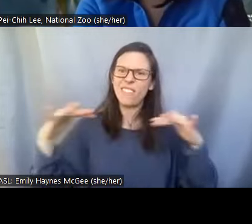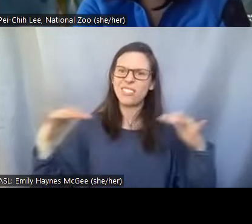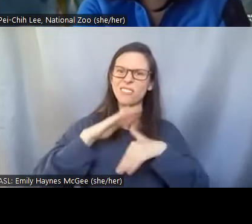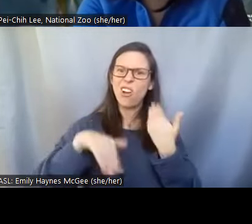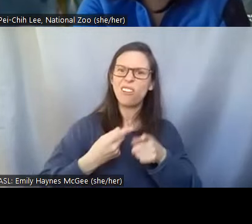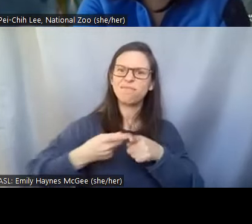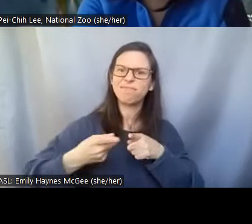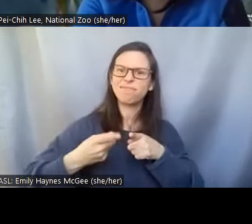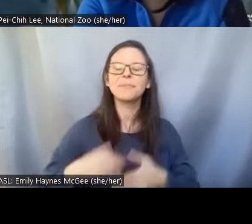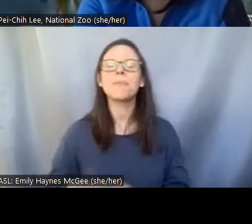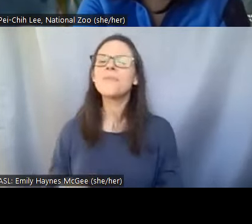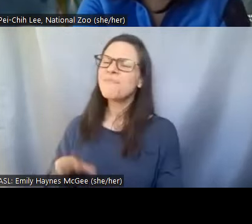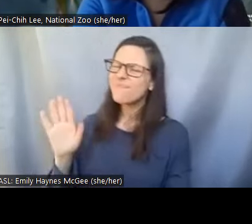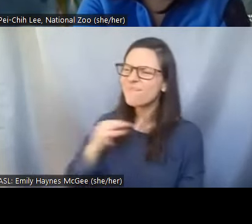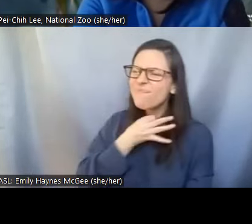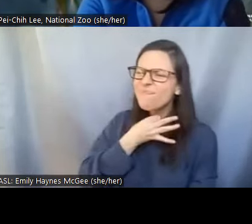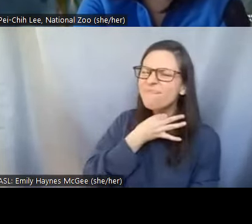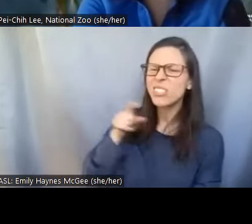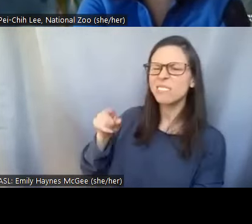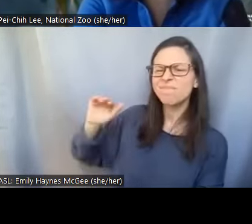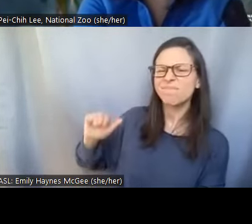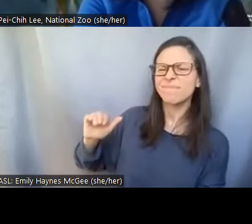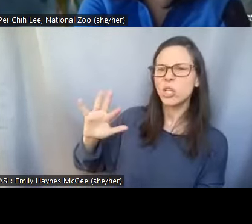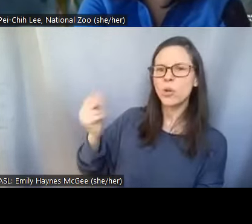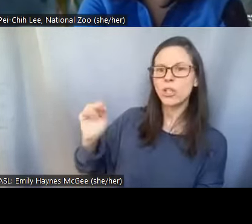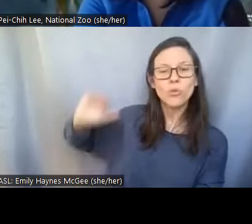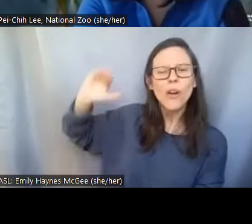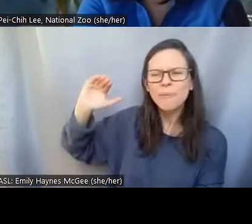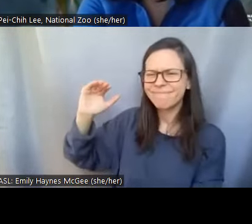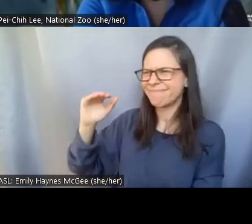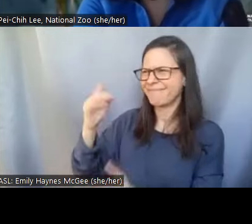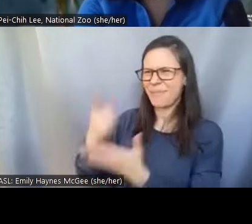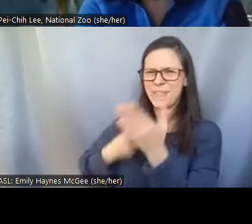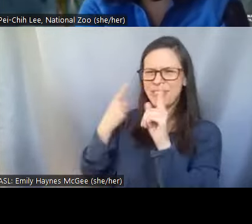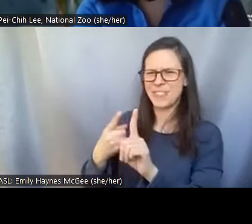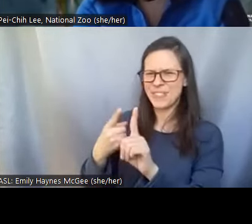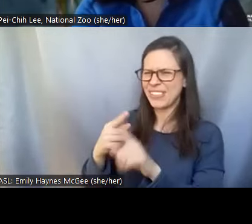what did you want to be when you grew up? When did you decide to become a Reproductive Biologist?